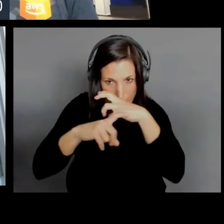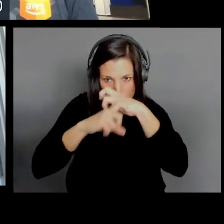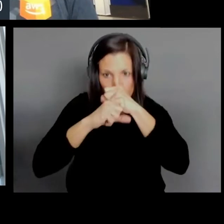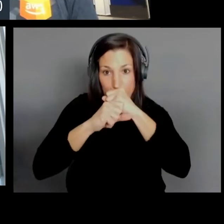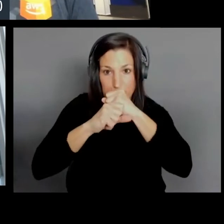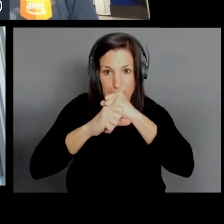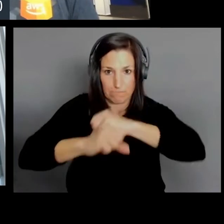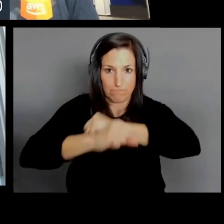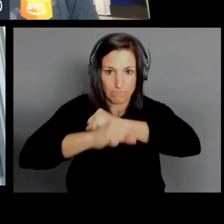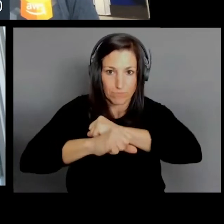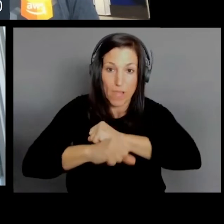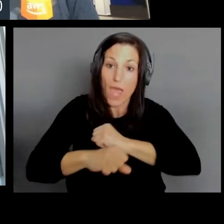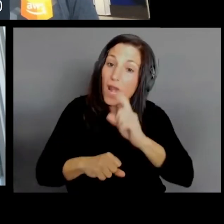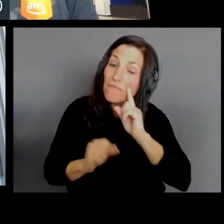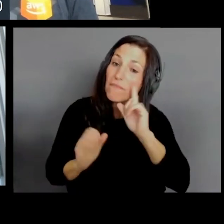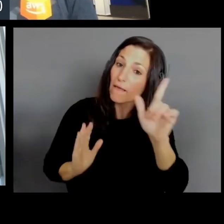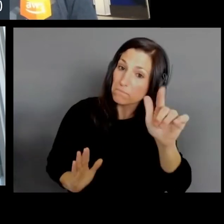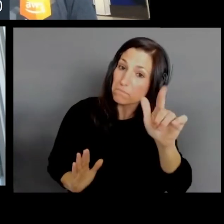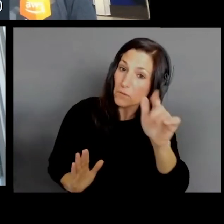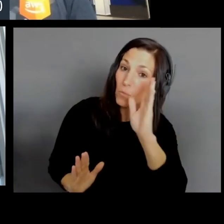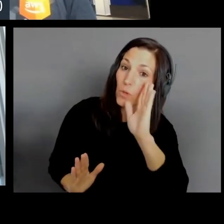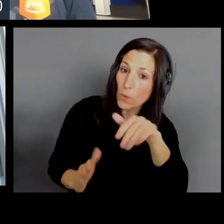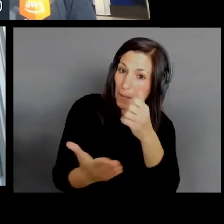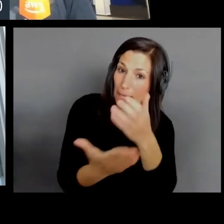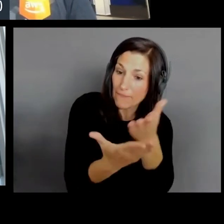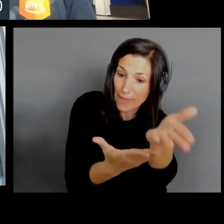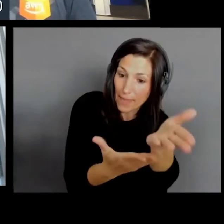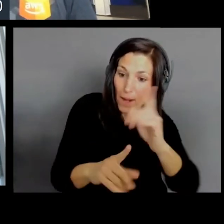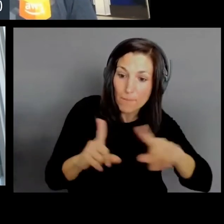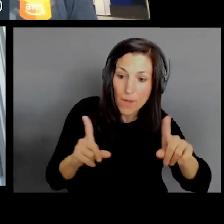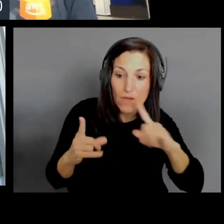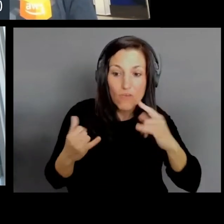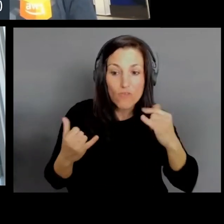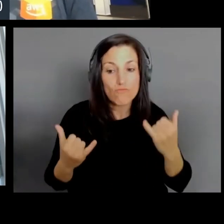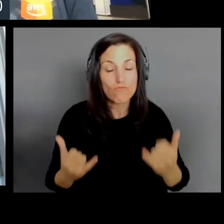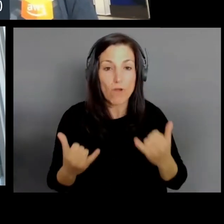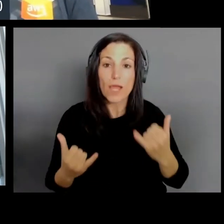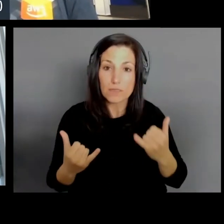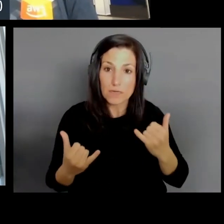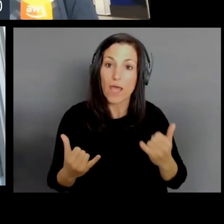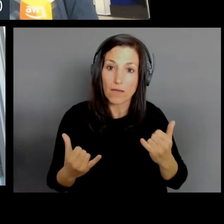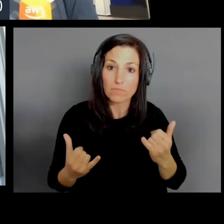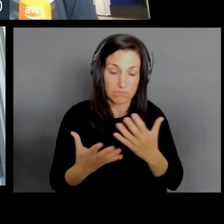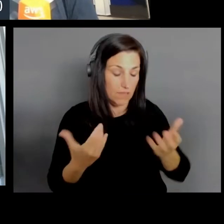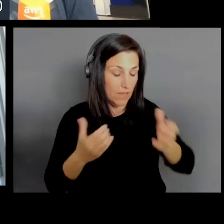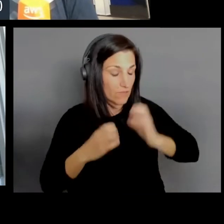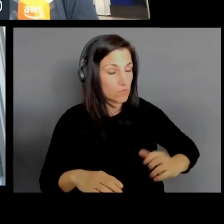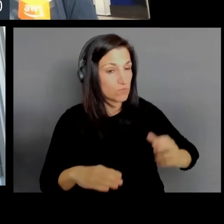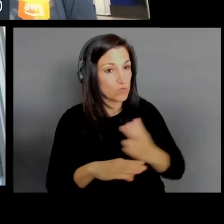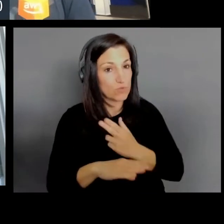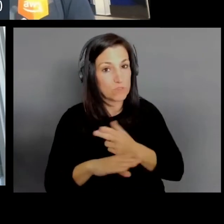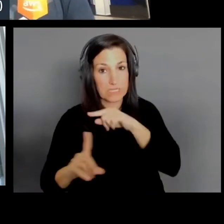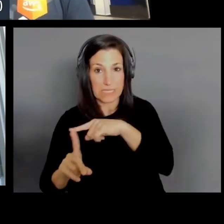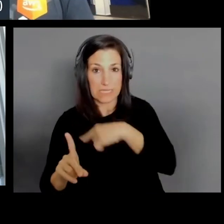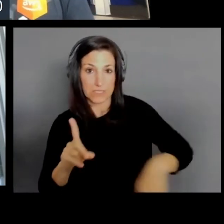But right now, a lot of our customers use it alongside their existing tools for things like instant response, crisis management,